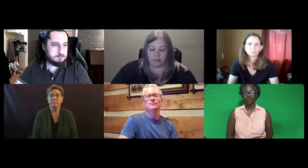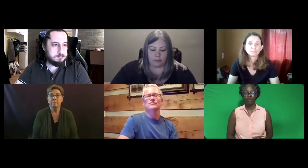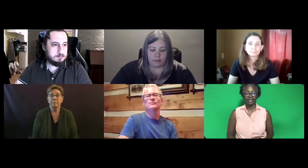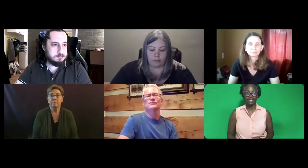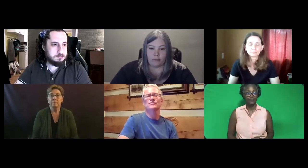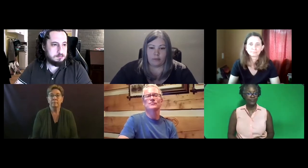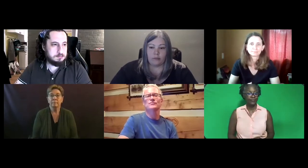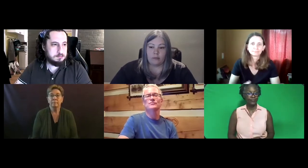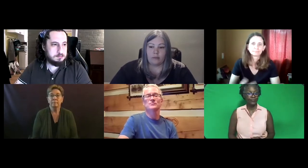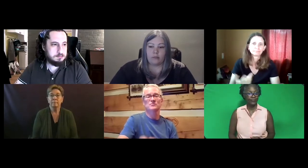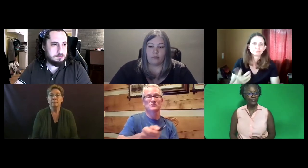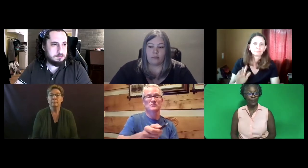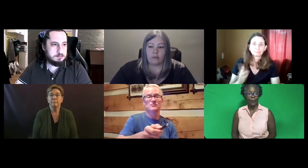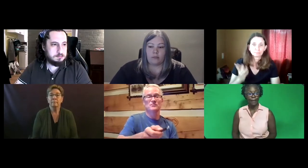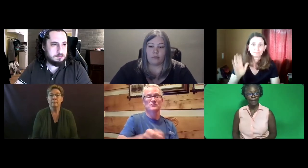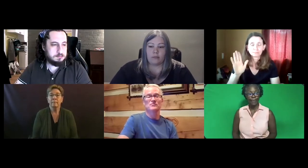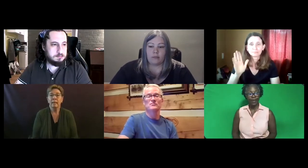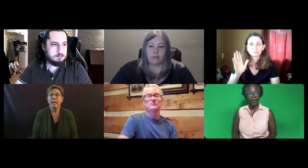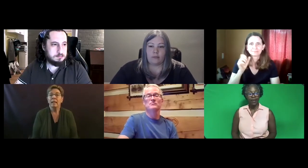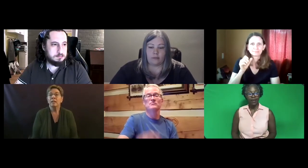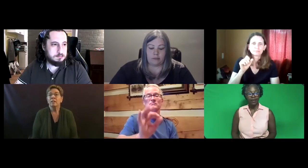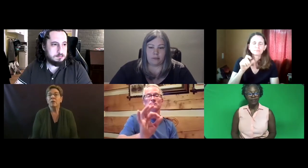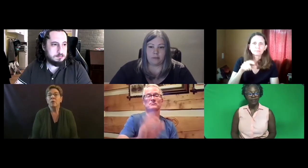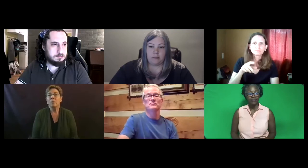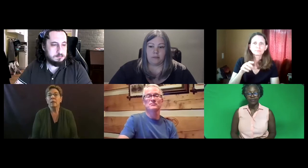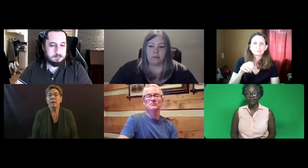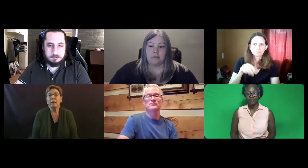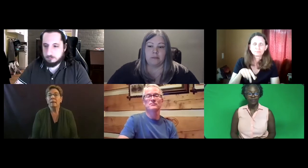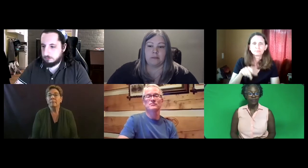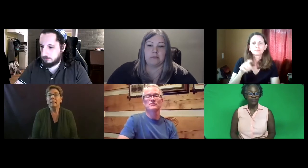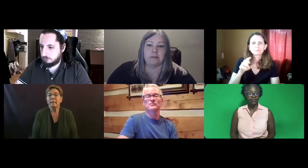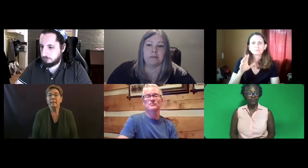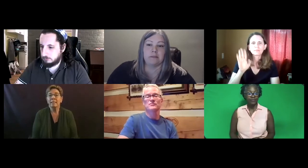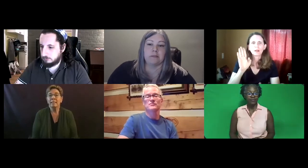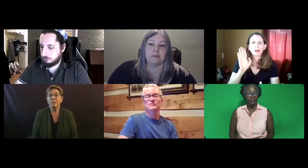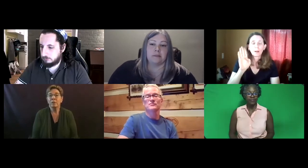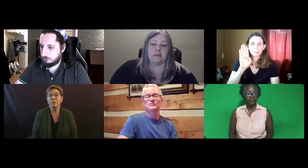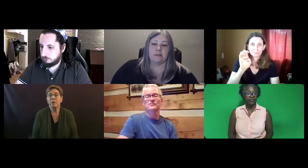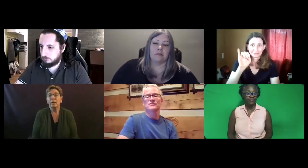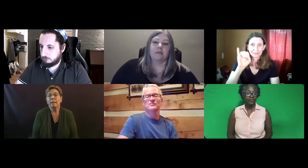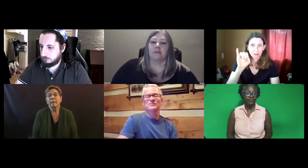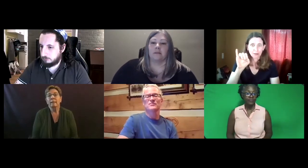Trish: So yes -- this is Trish.